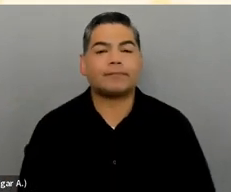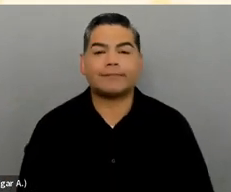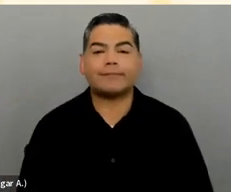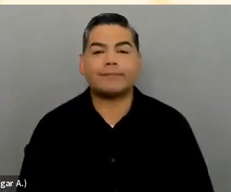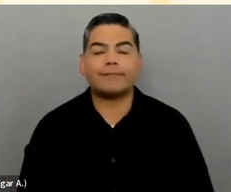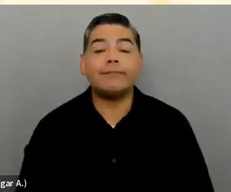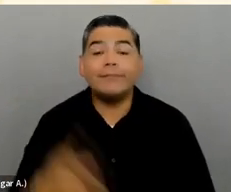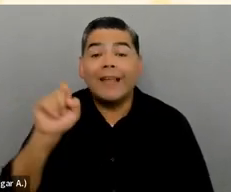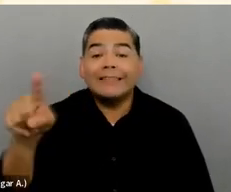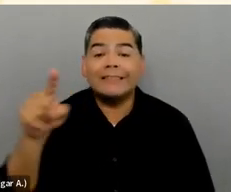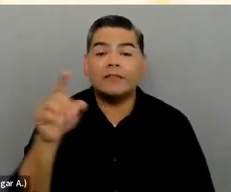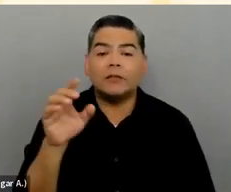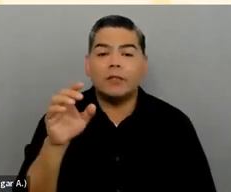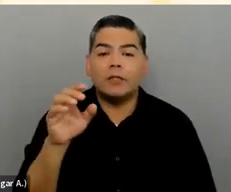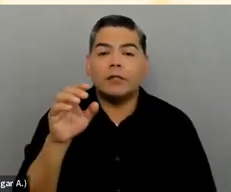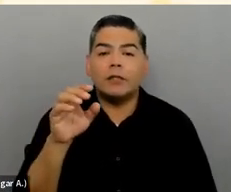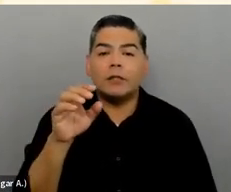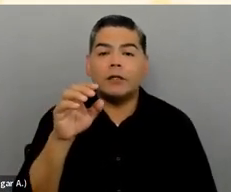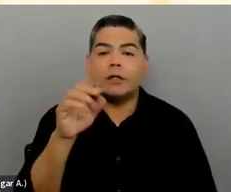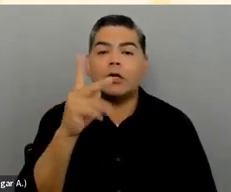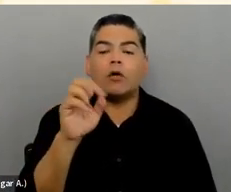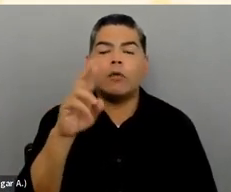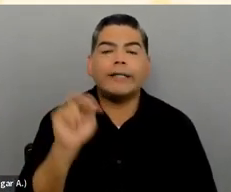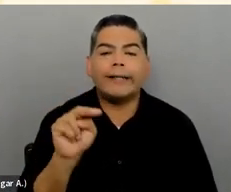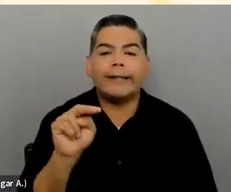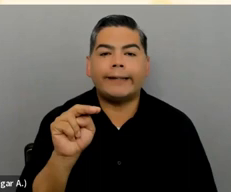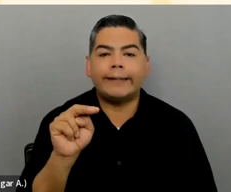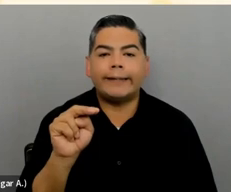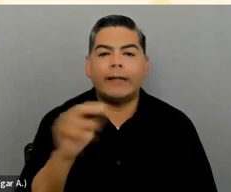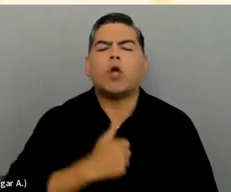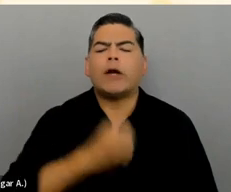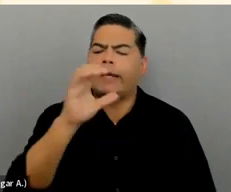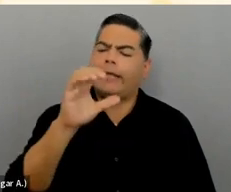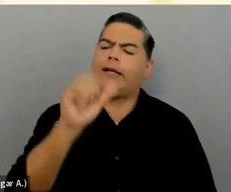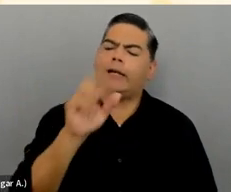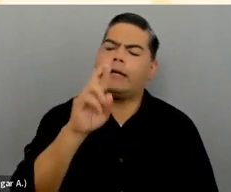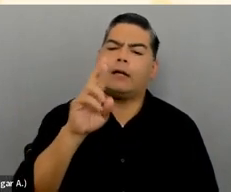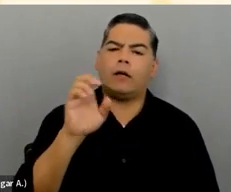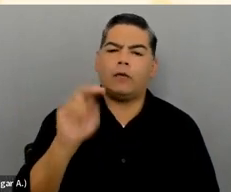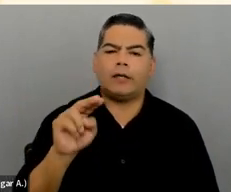Question from Karine [phonetic]: